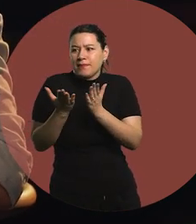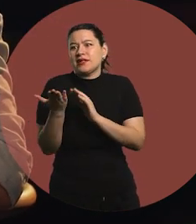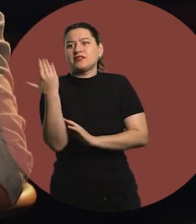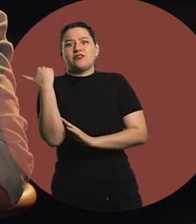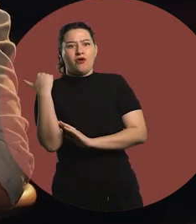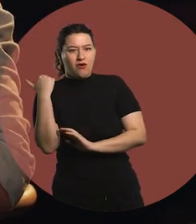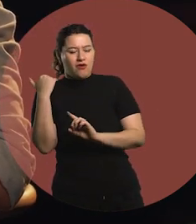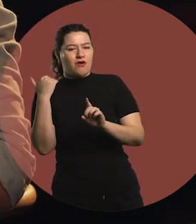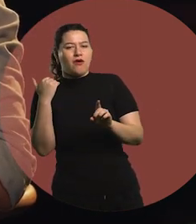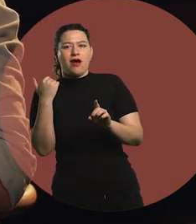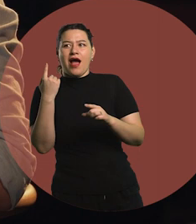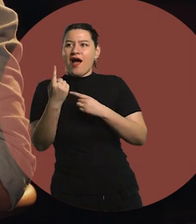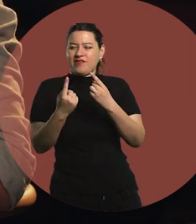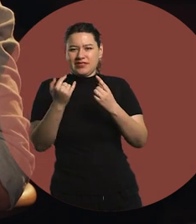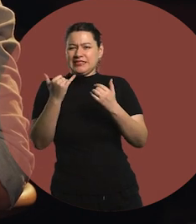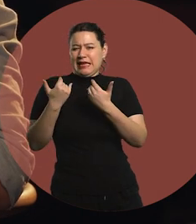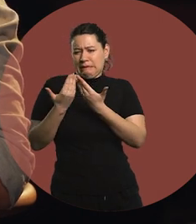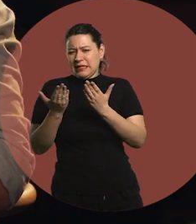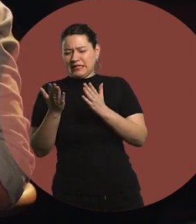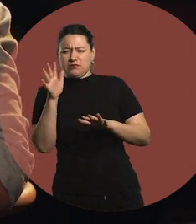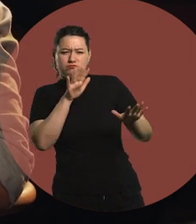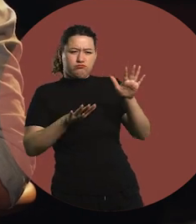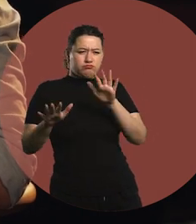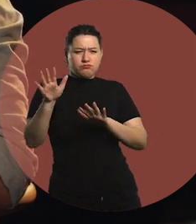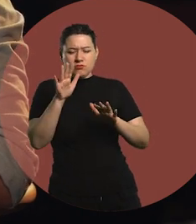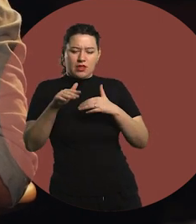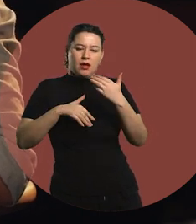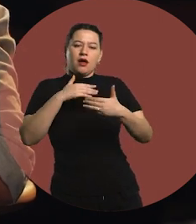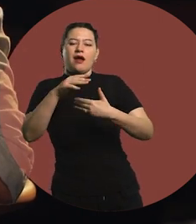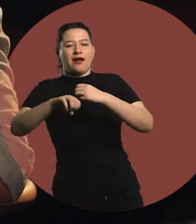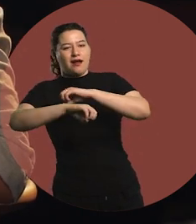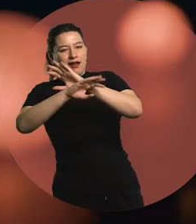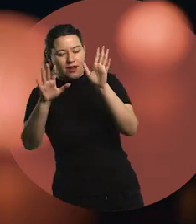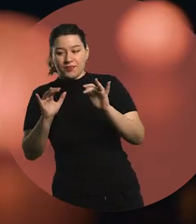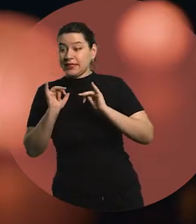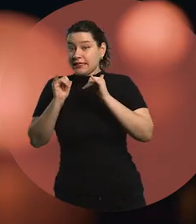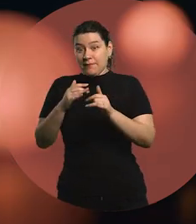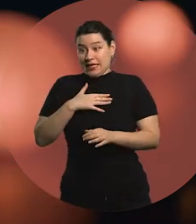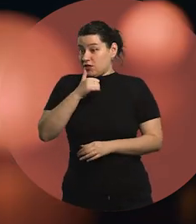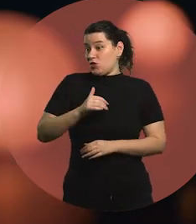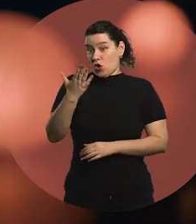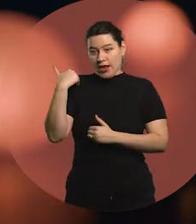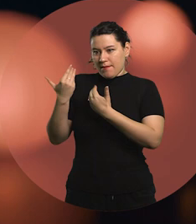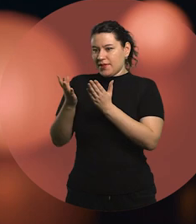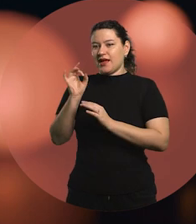those things are still scrambled up. When those definitions aren't so clear yet. My story begins at 15.